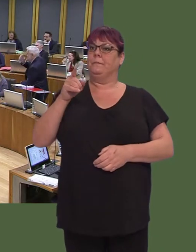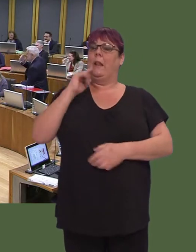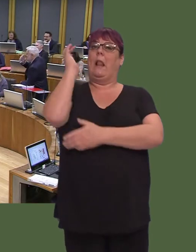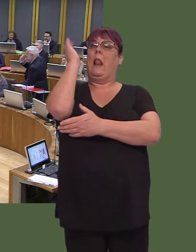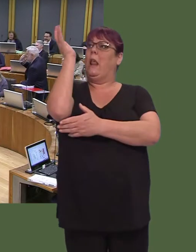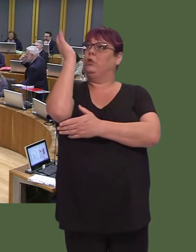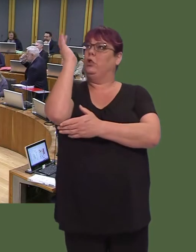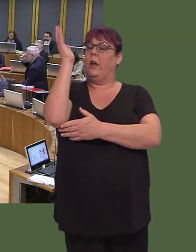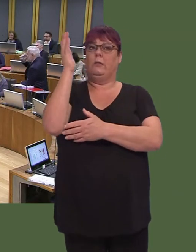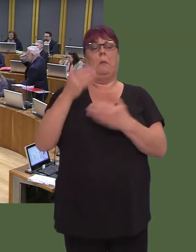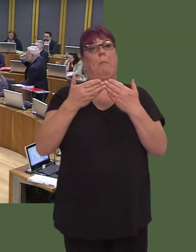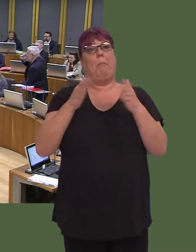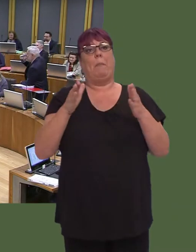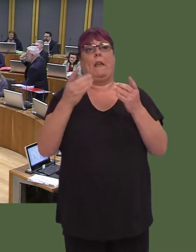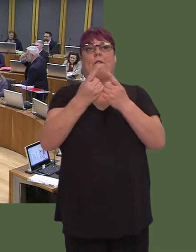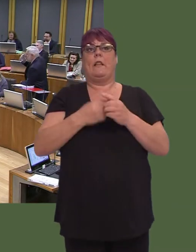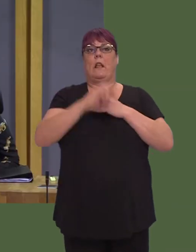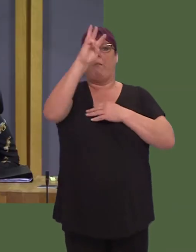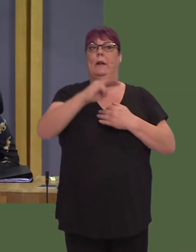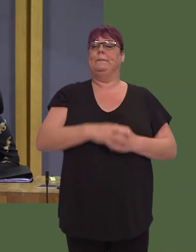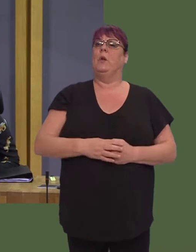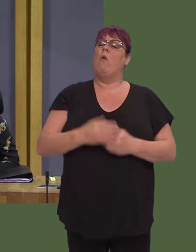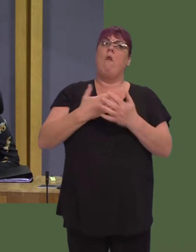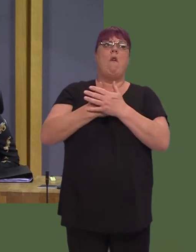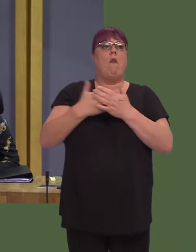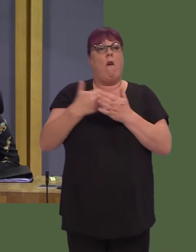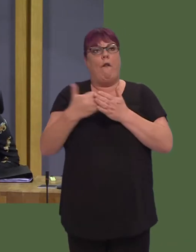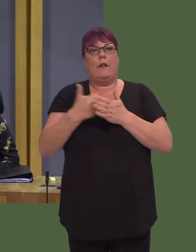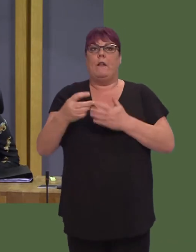a few weeks ago: 'All too often I have seen people pull punches